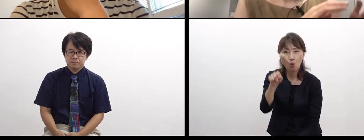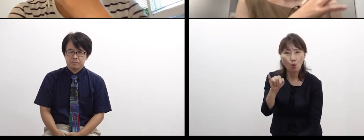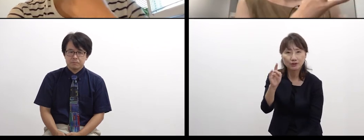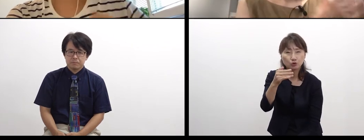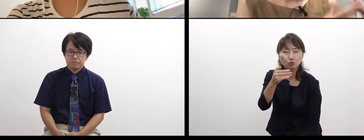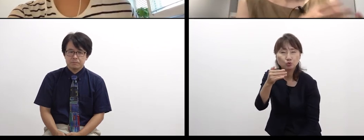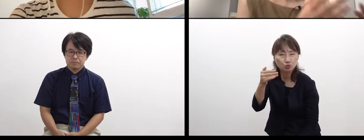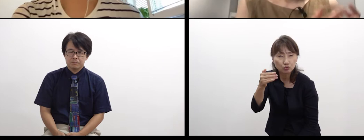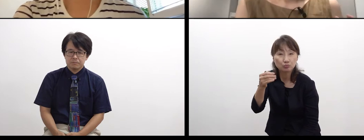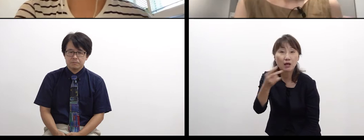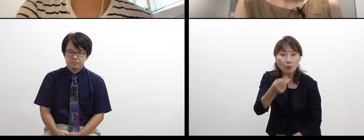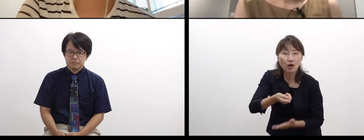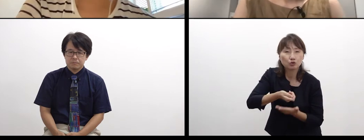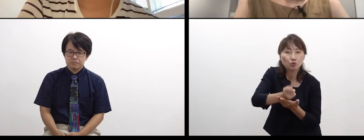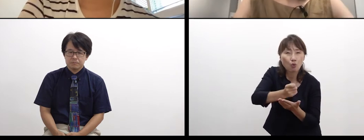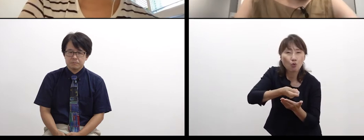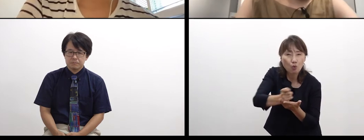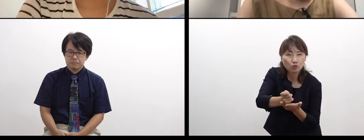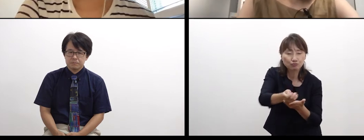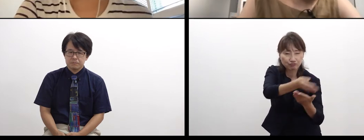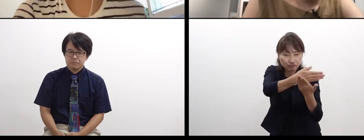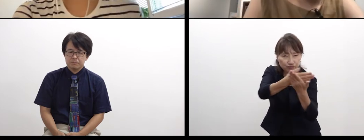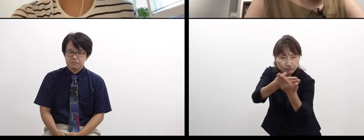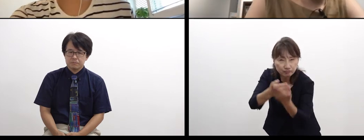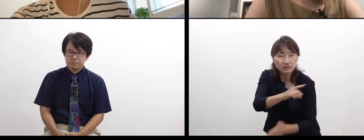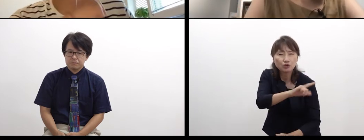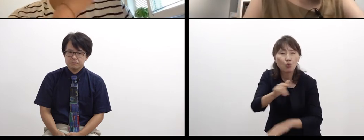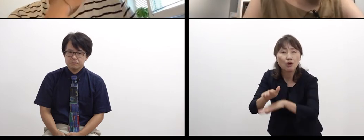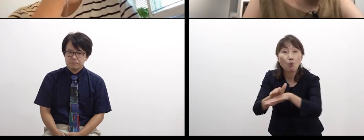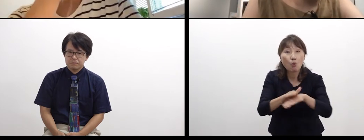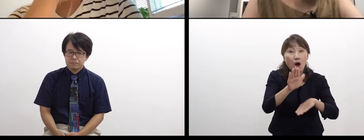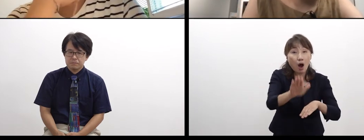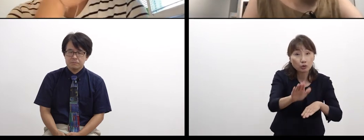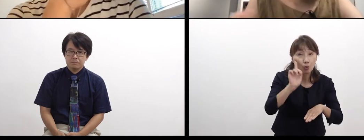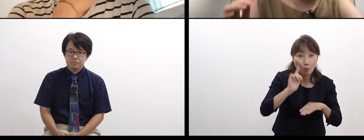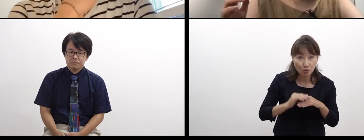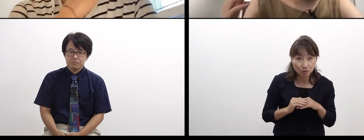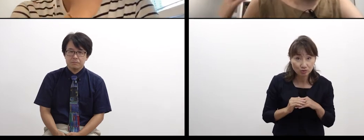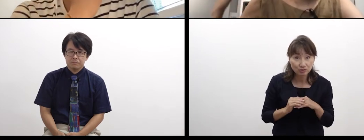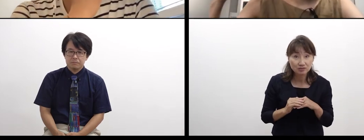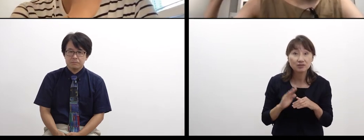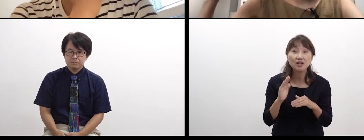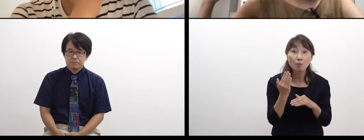a sculpture, or whatever,